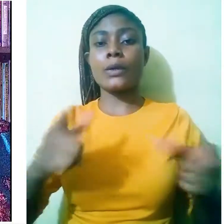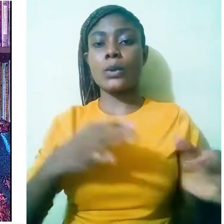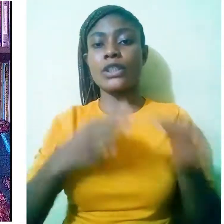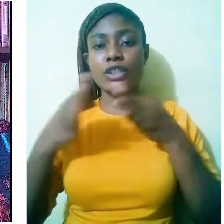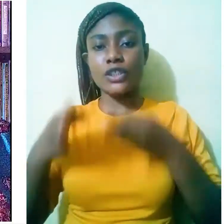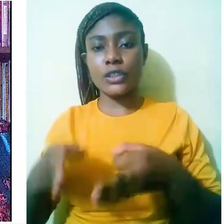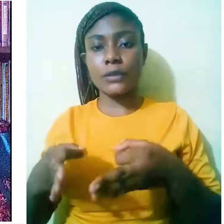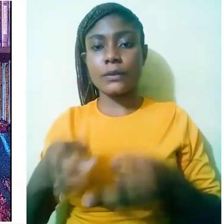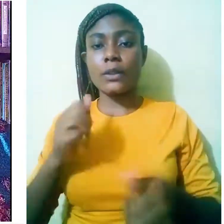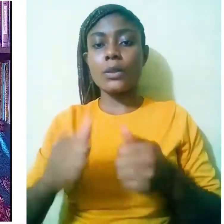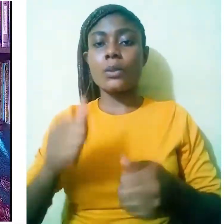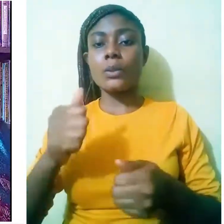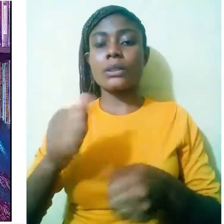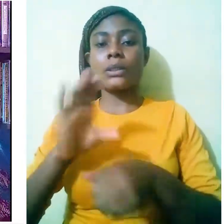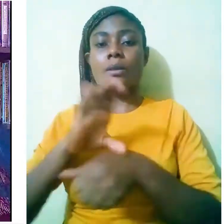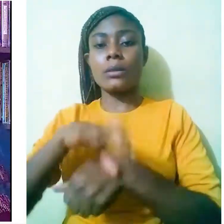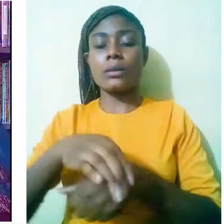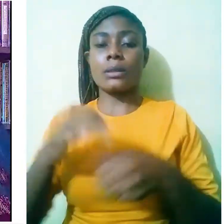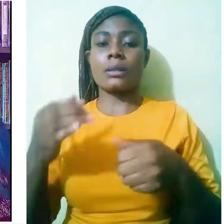cause language death.